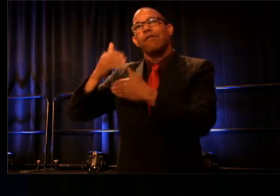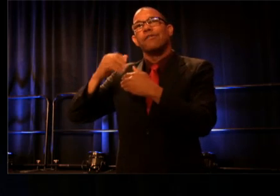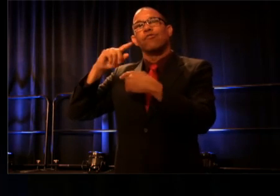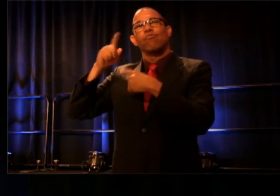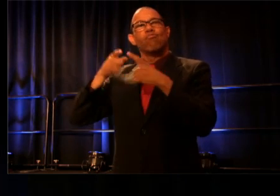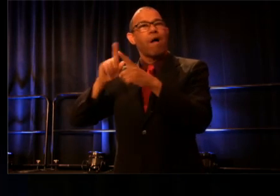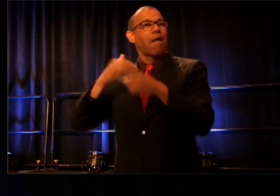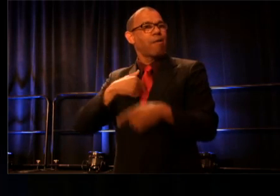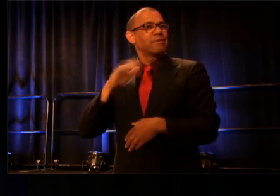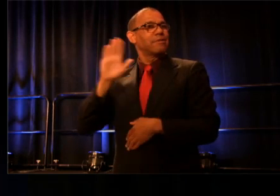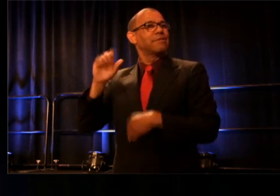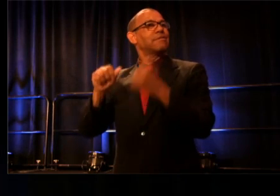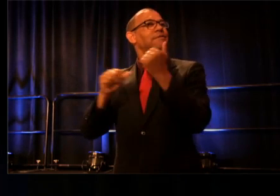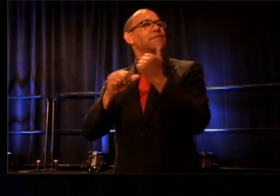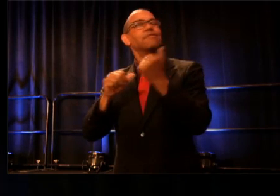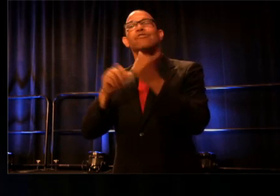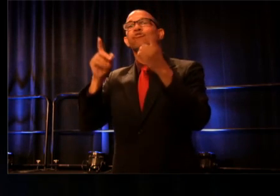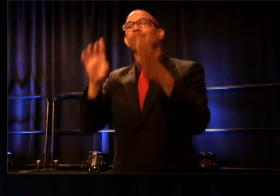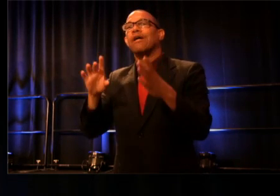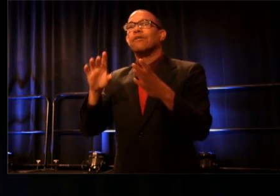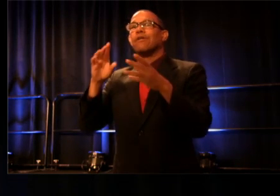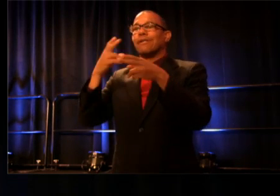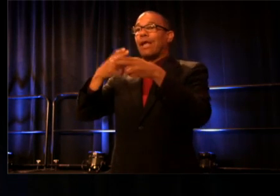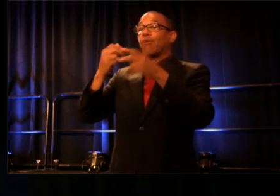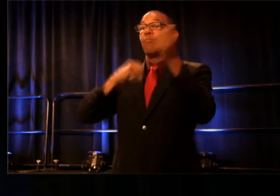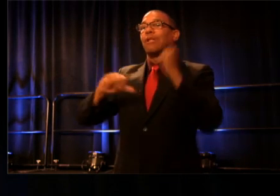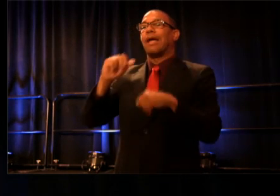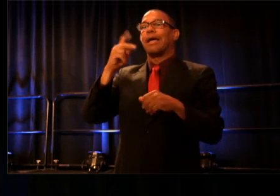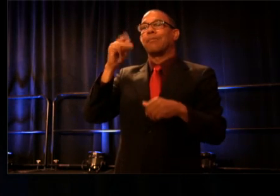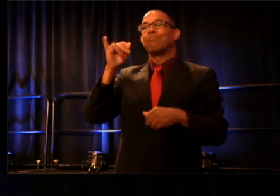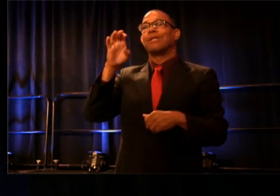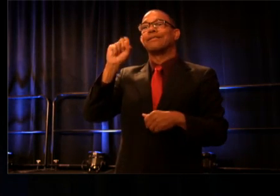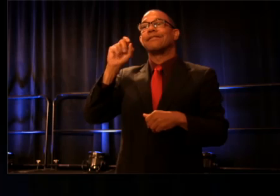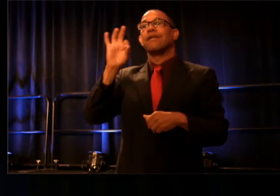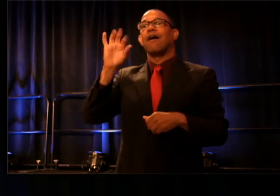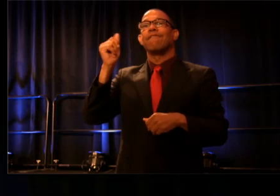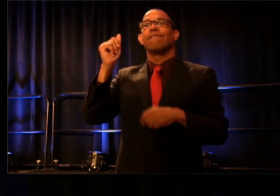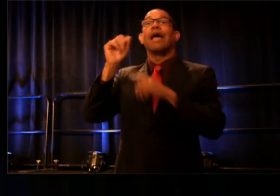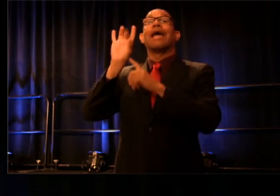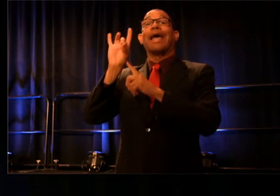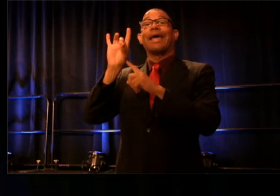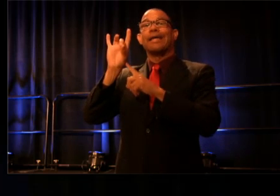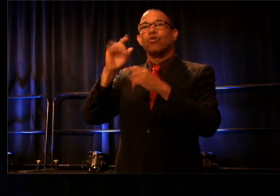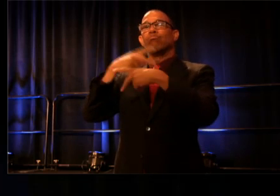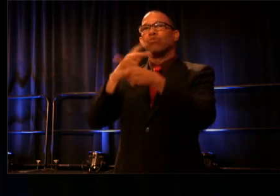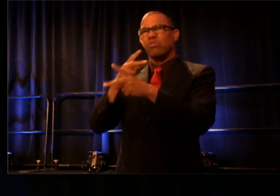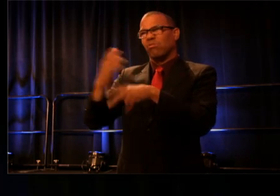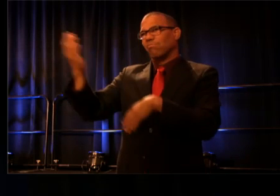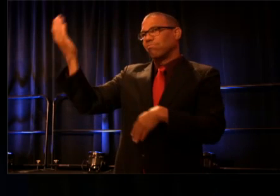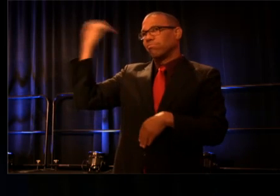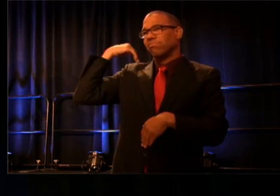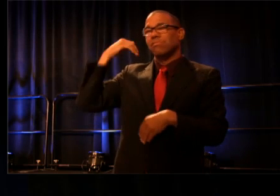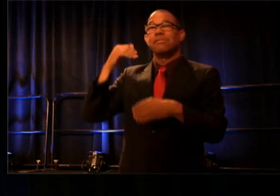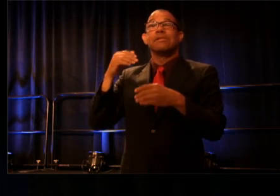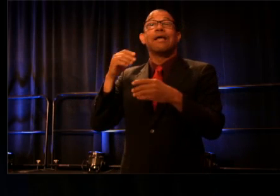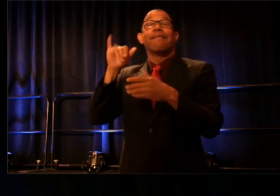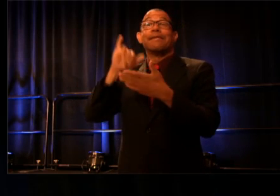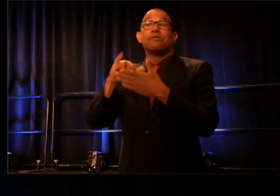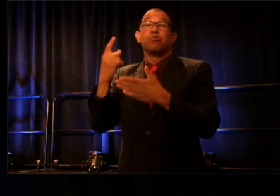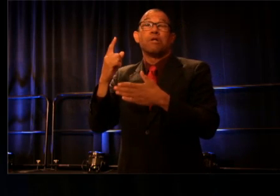on pieces of eight by the acting company produced by Margot Harley. Tragically, this was one of Alan's final directing projects